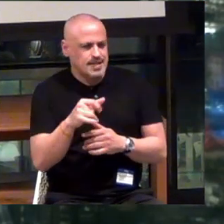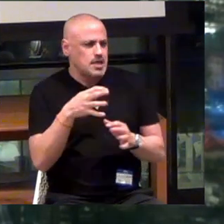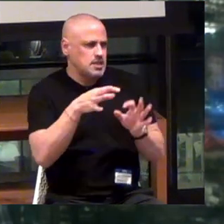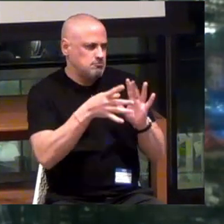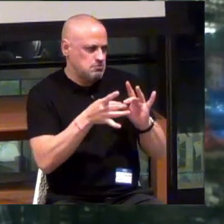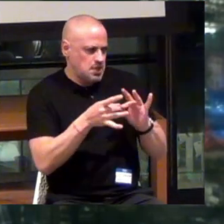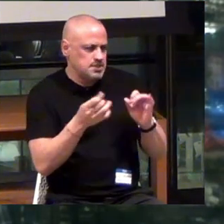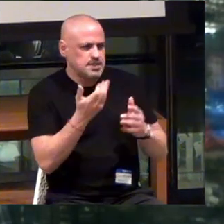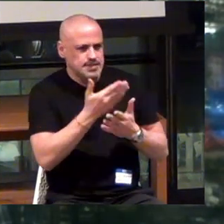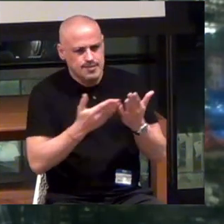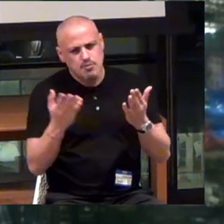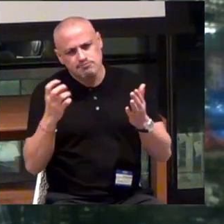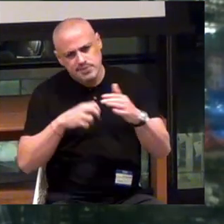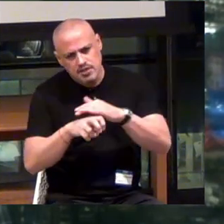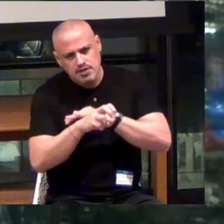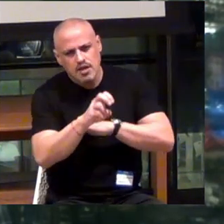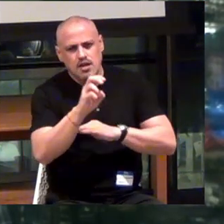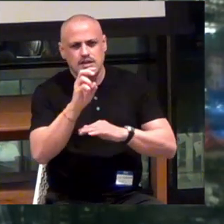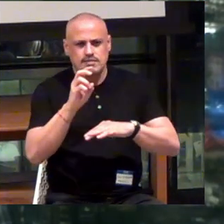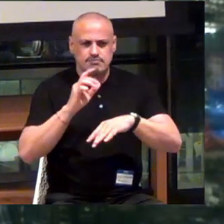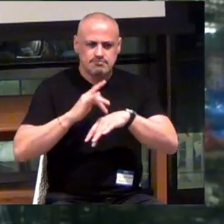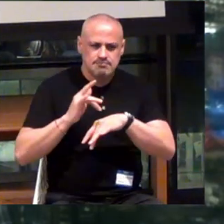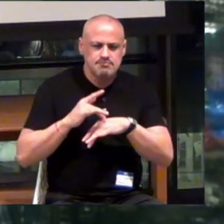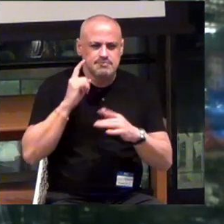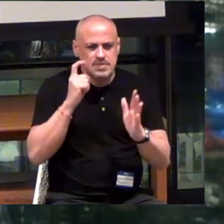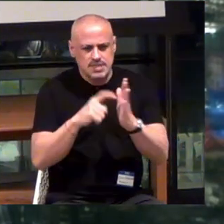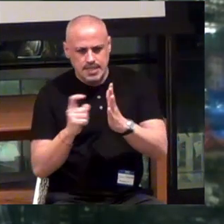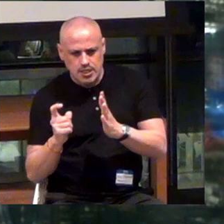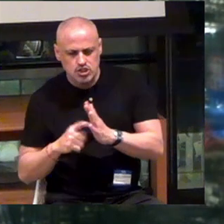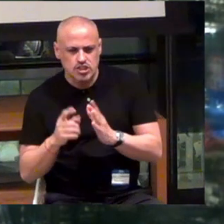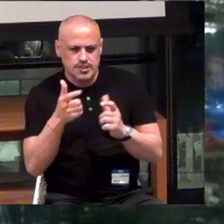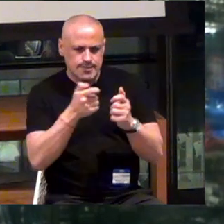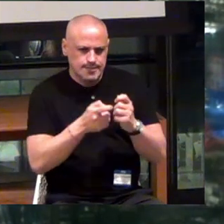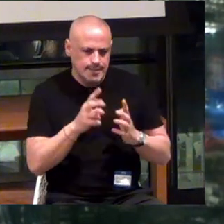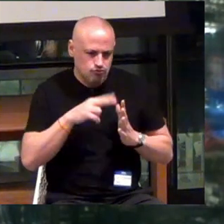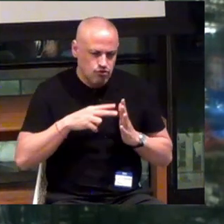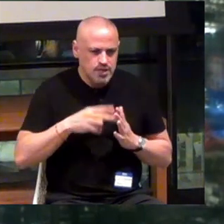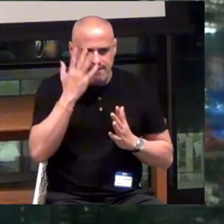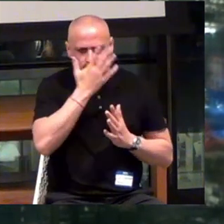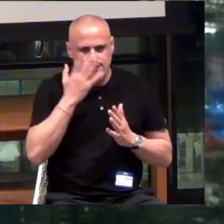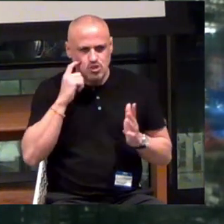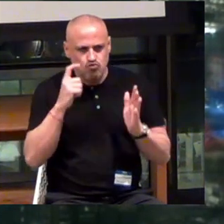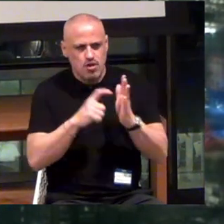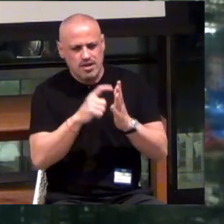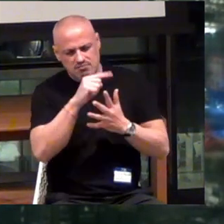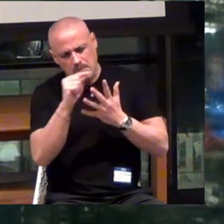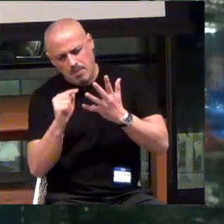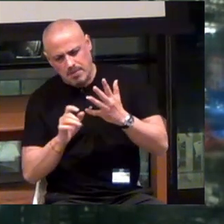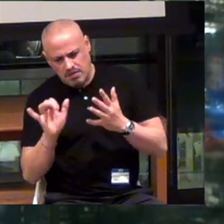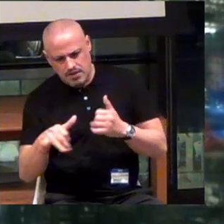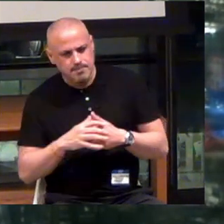Some of them are navigation, object detection, text reading, facial recognition. And so on.